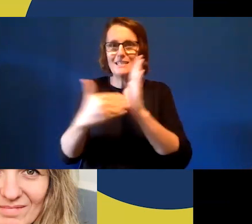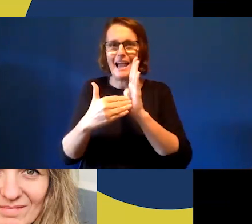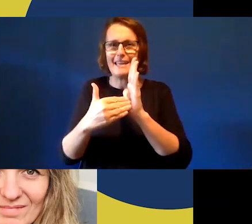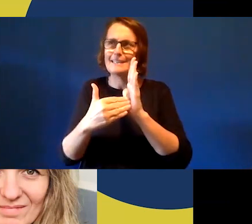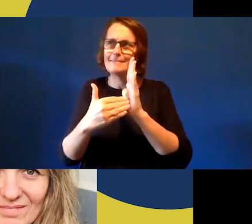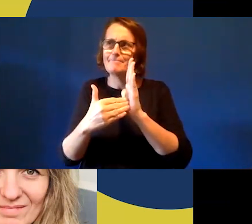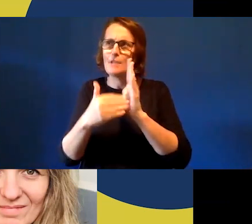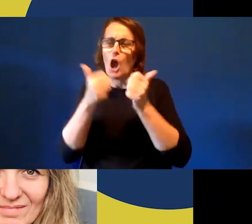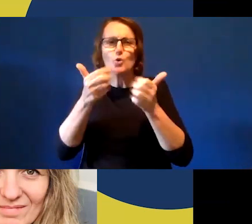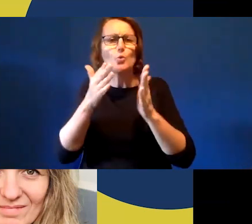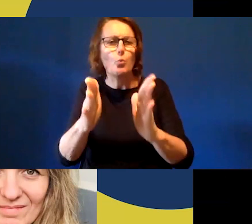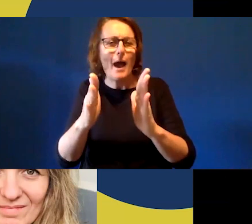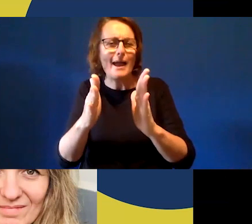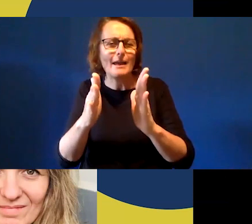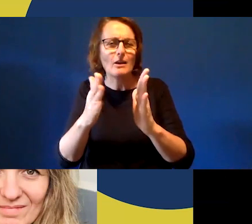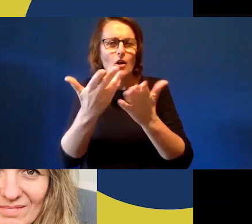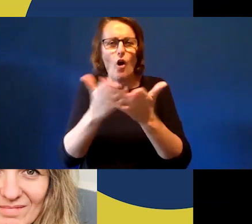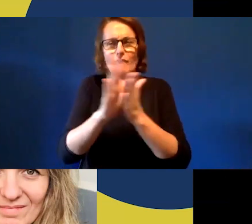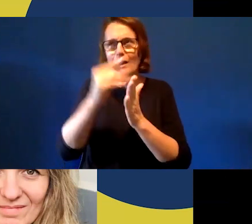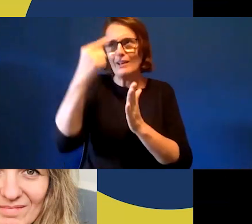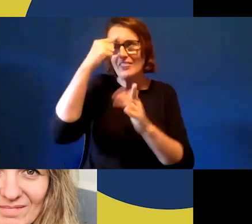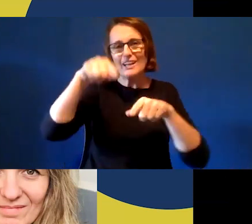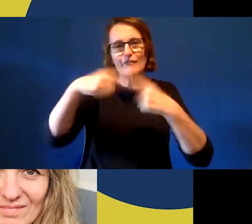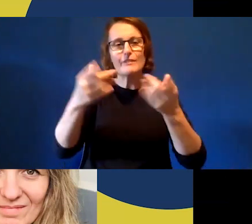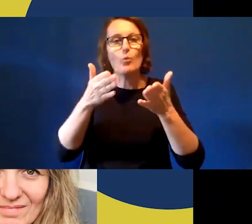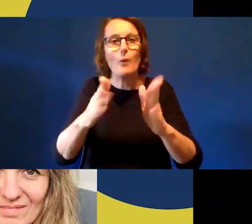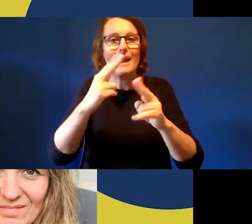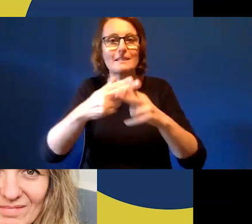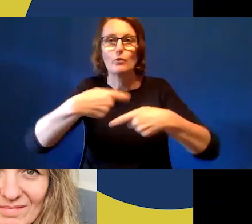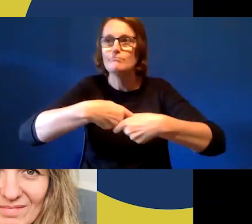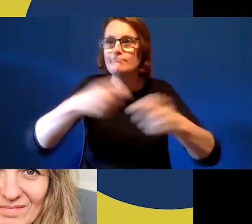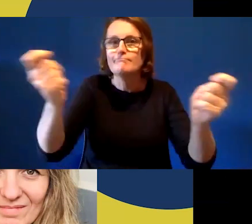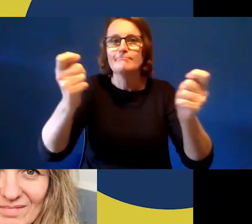practical overview of platforms for distributing and experiencing digital work.